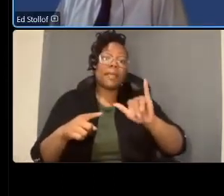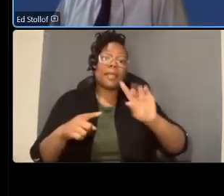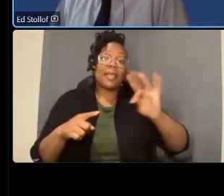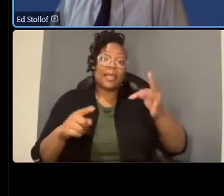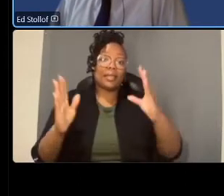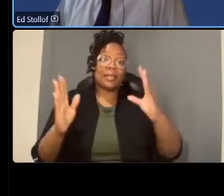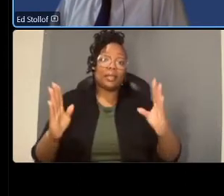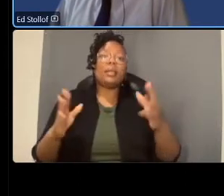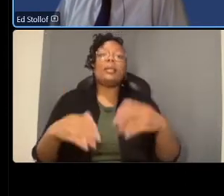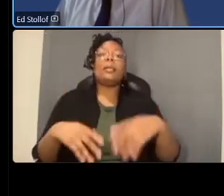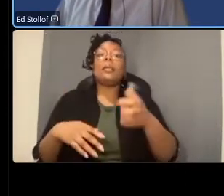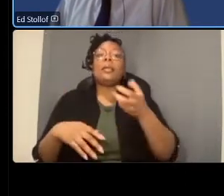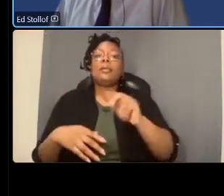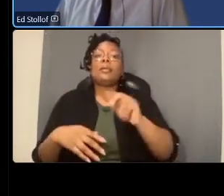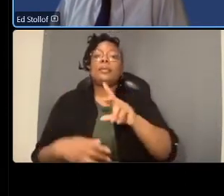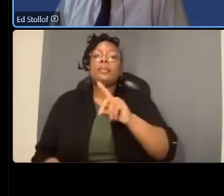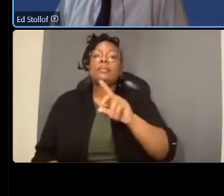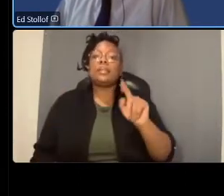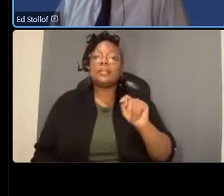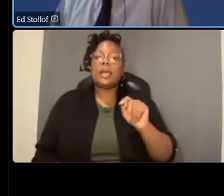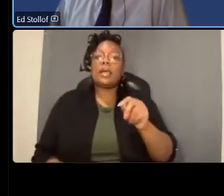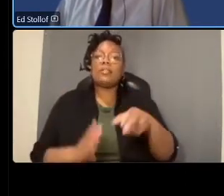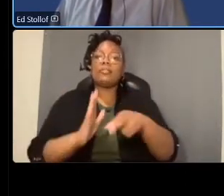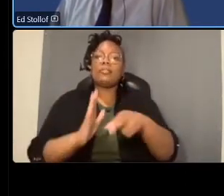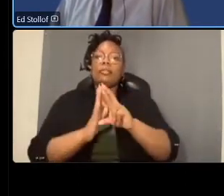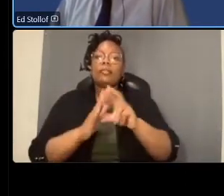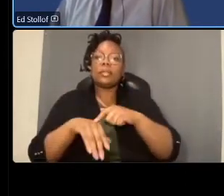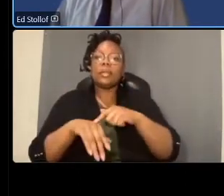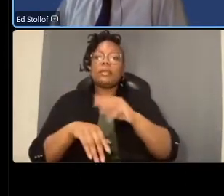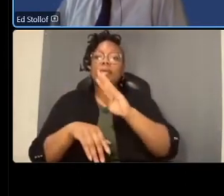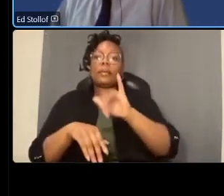a ddot and mayoral review period from may 9th until december 15th